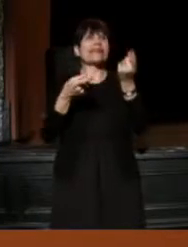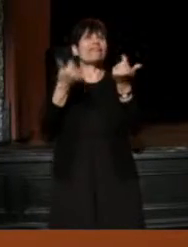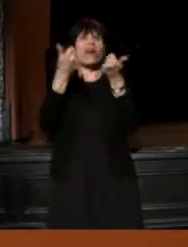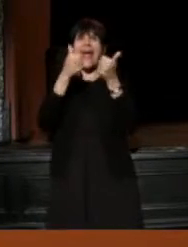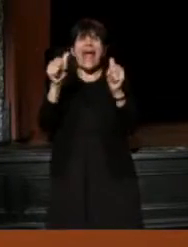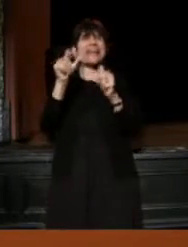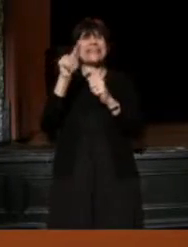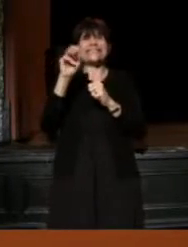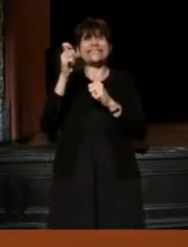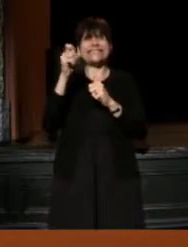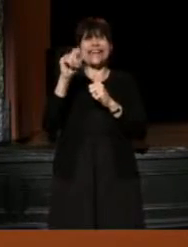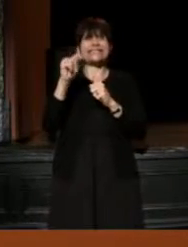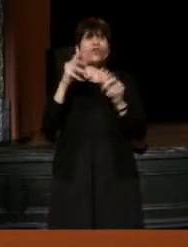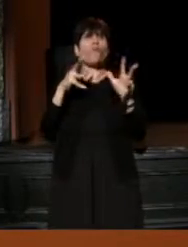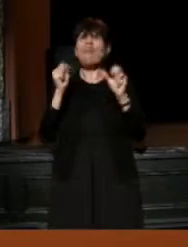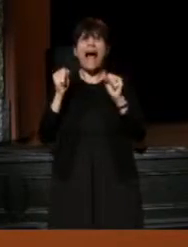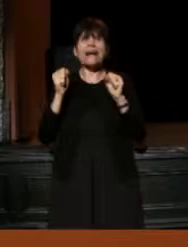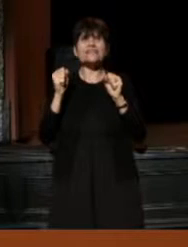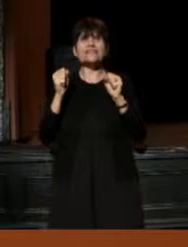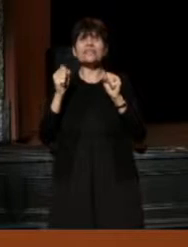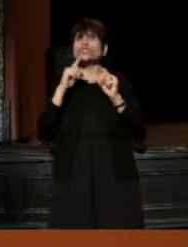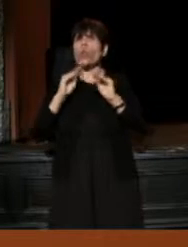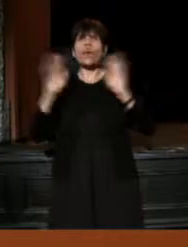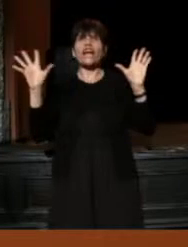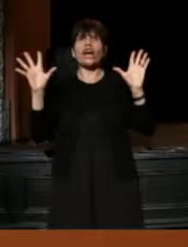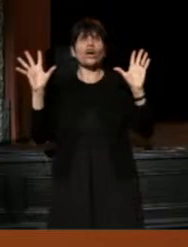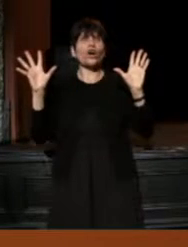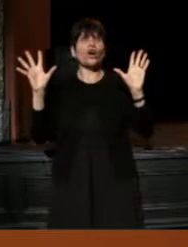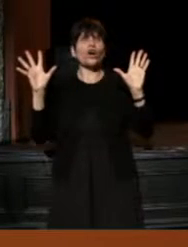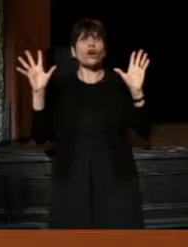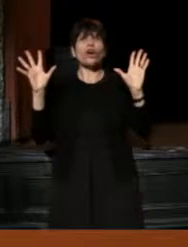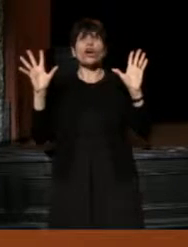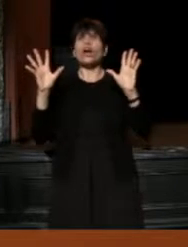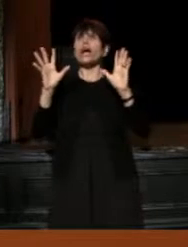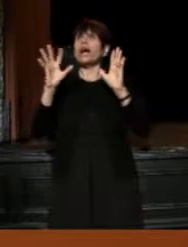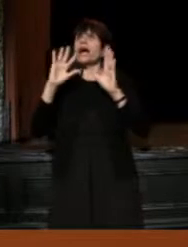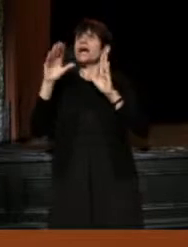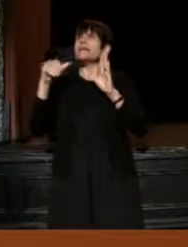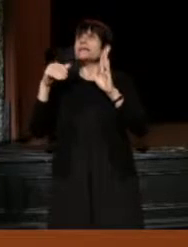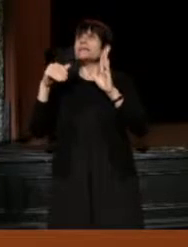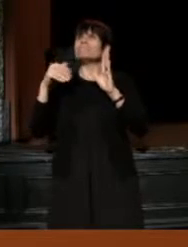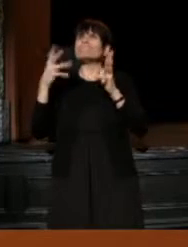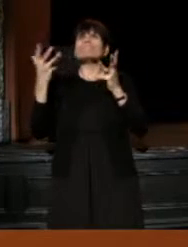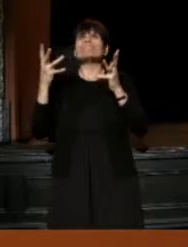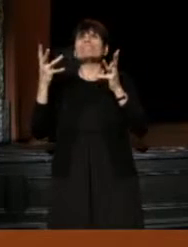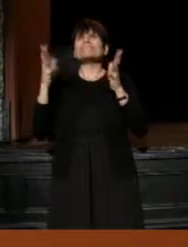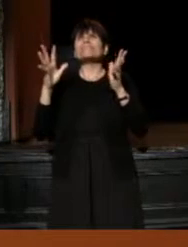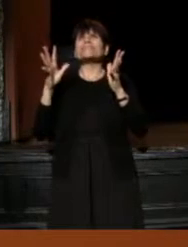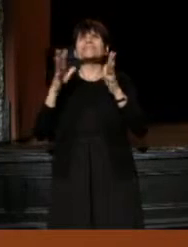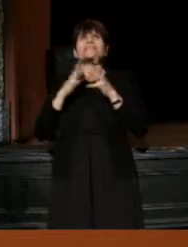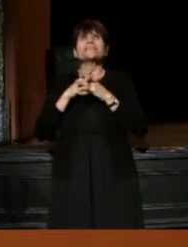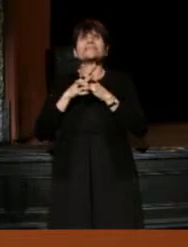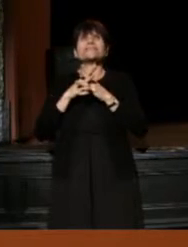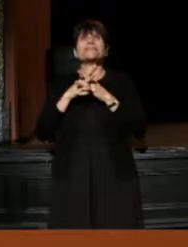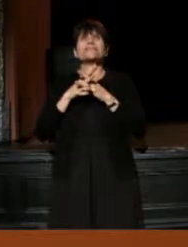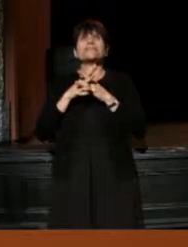so fast, so clearly, and with such sexual charisma